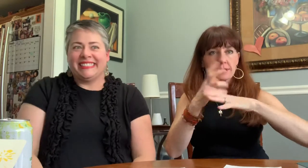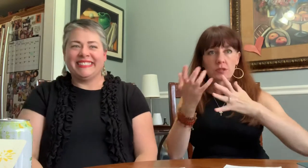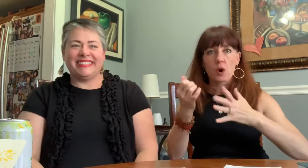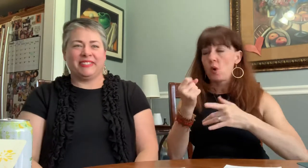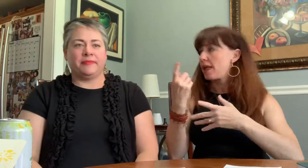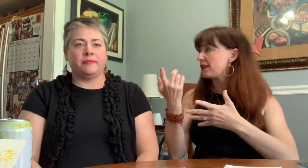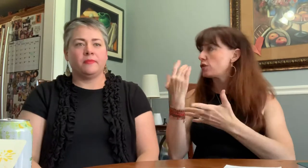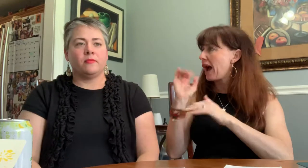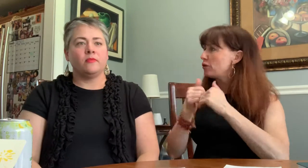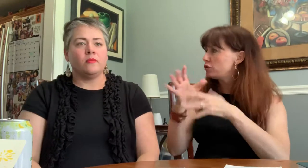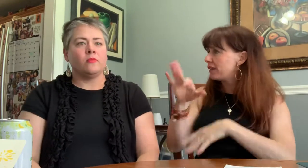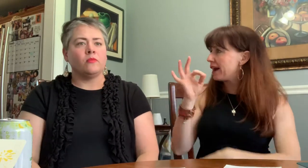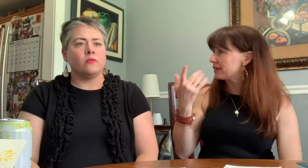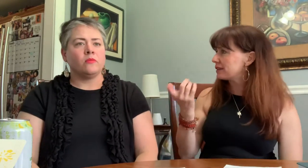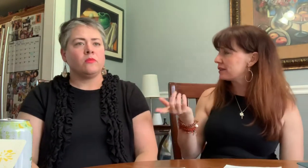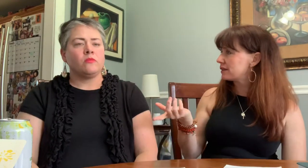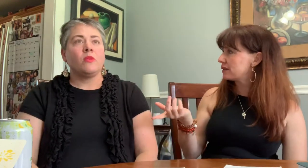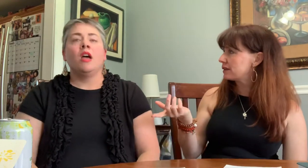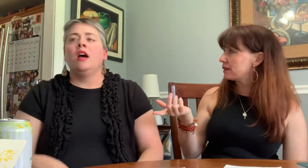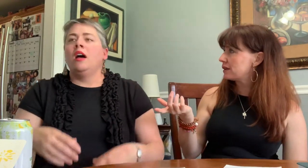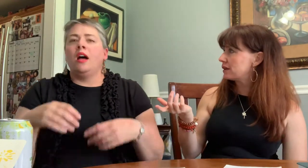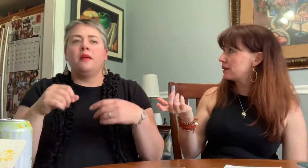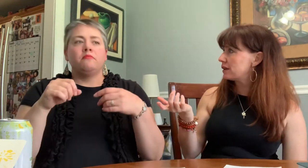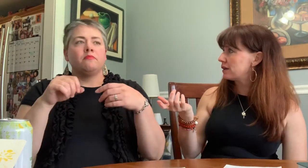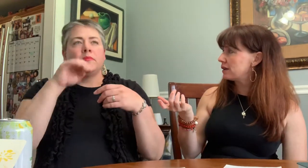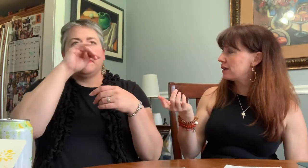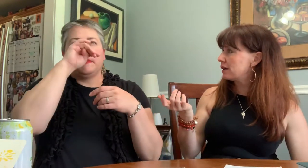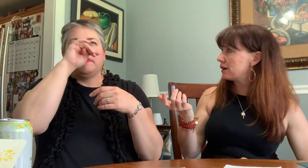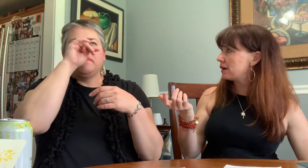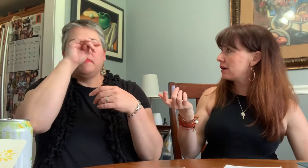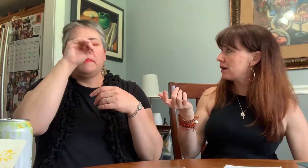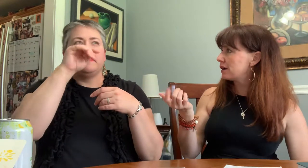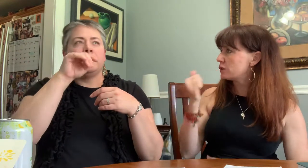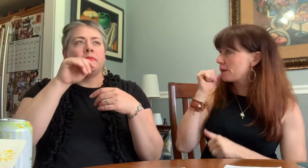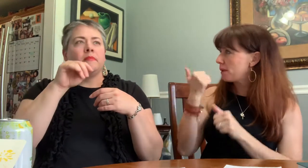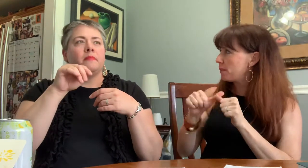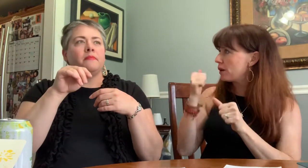How did you find Molly Gallivans?